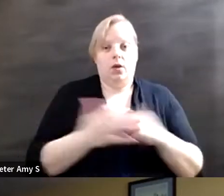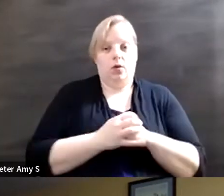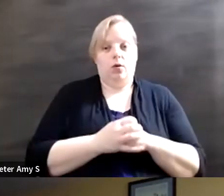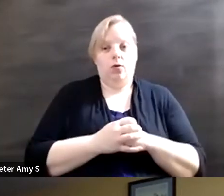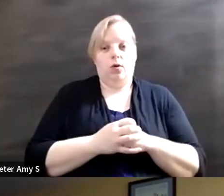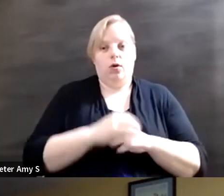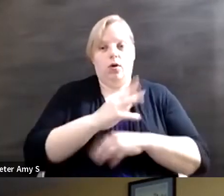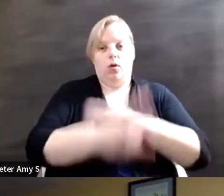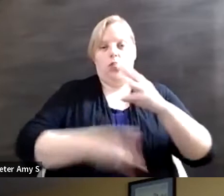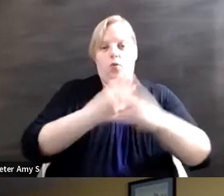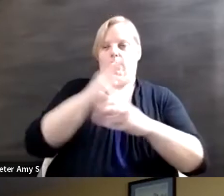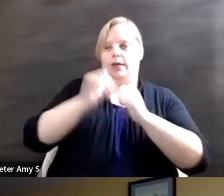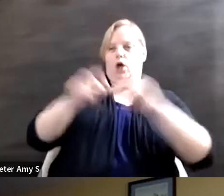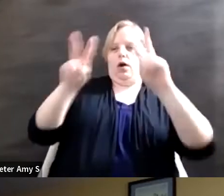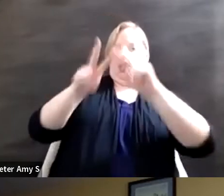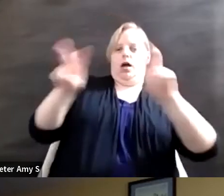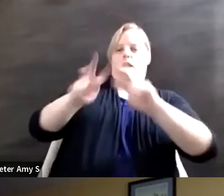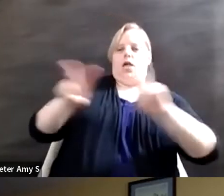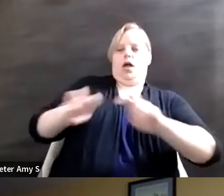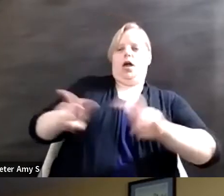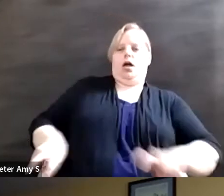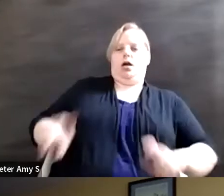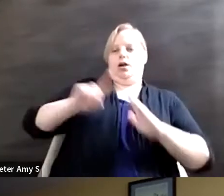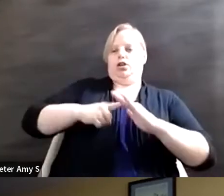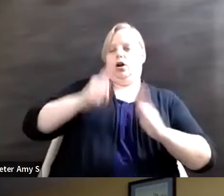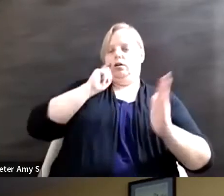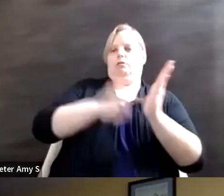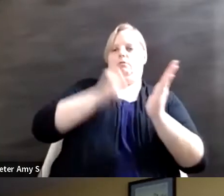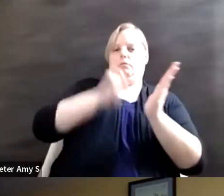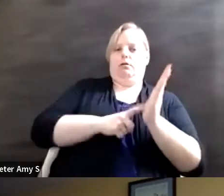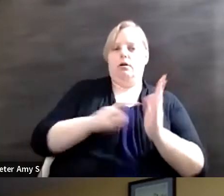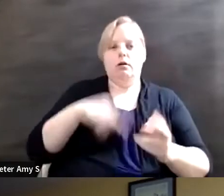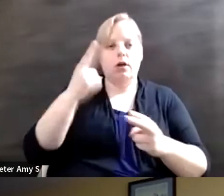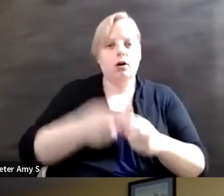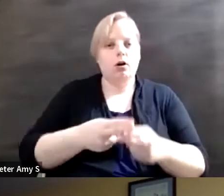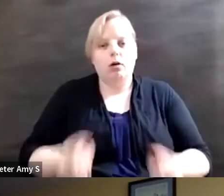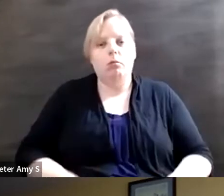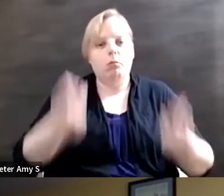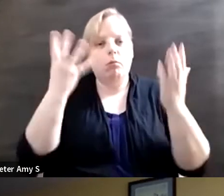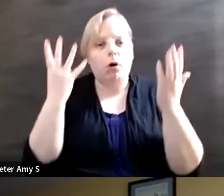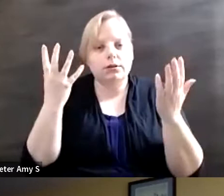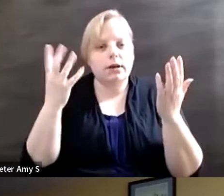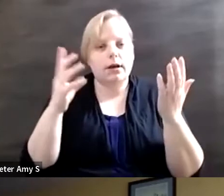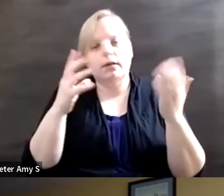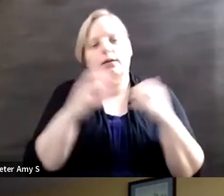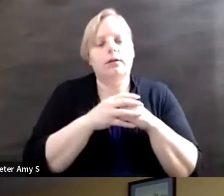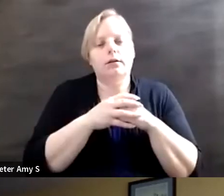you know, and they are starting to introduce what they are calling 'multi-dimensional criteria' not